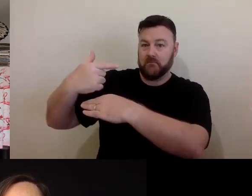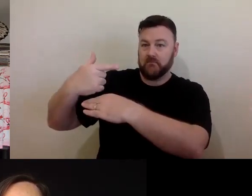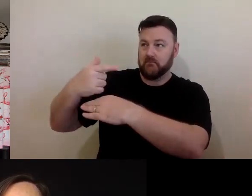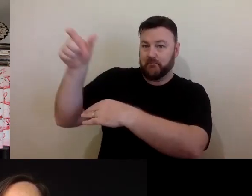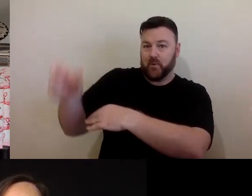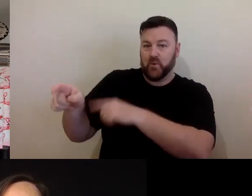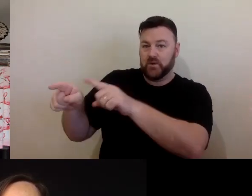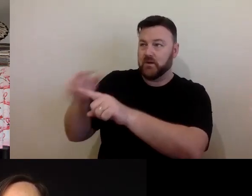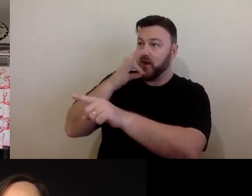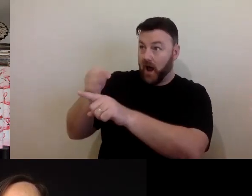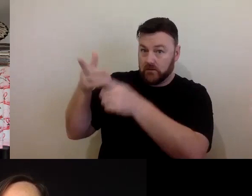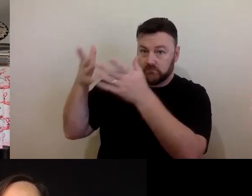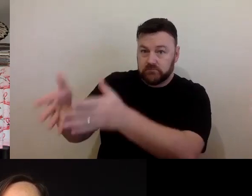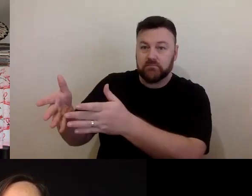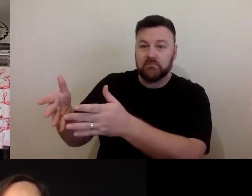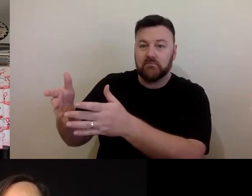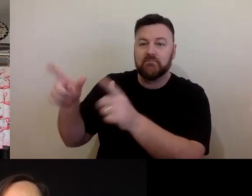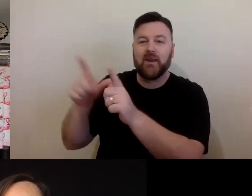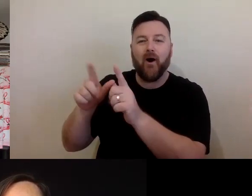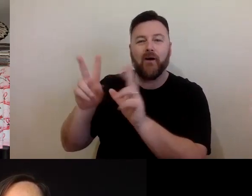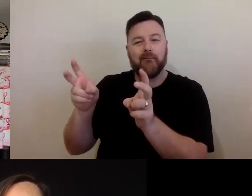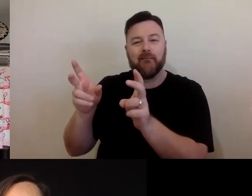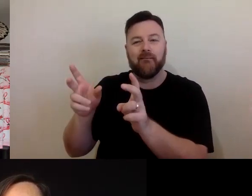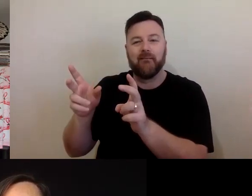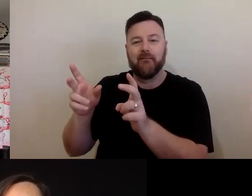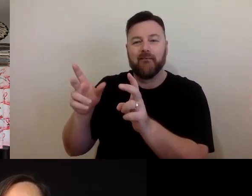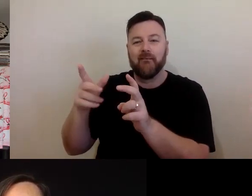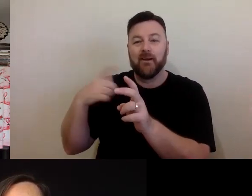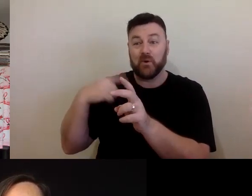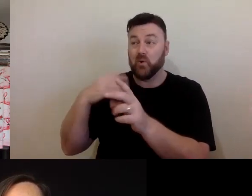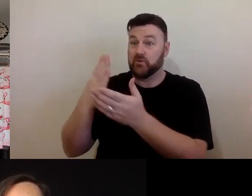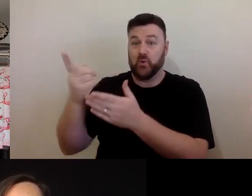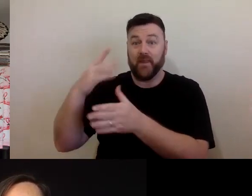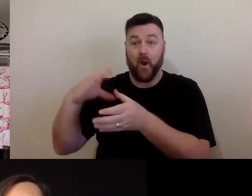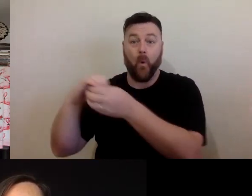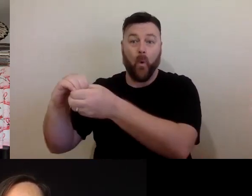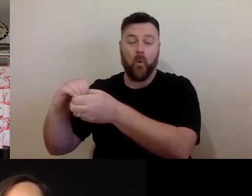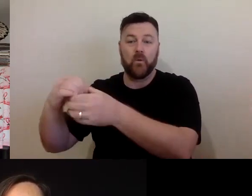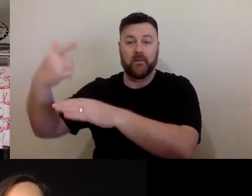able to do that. Because while they own the film, they their rights are